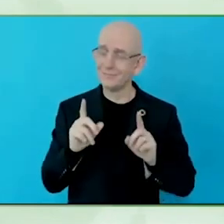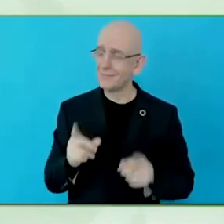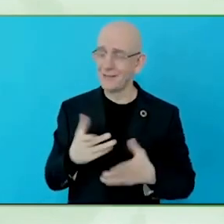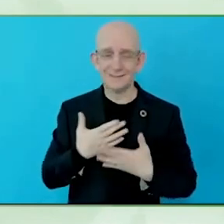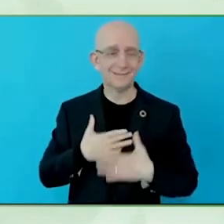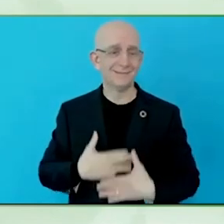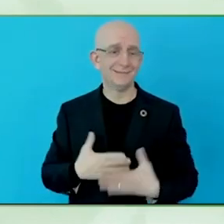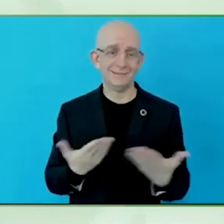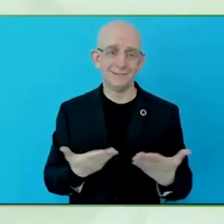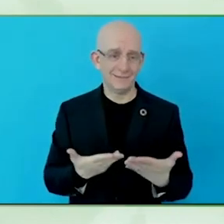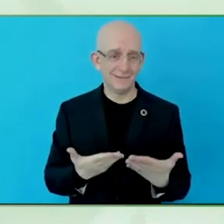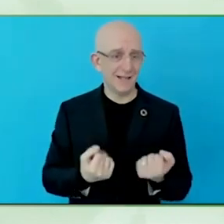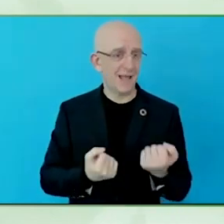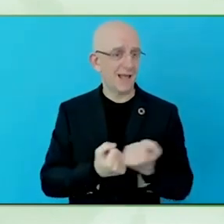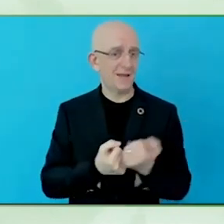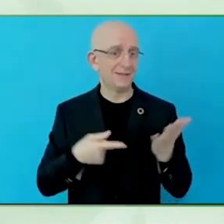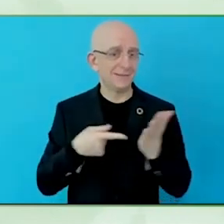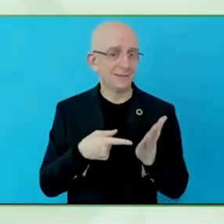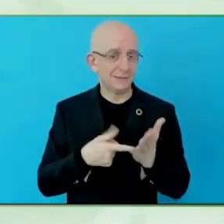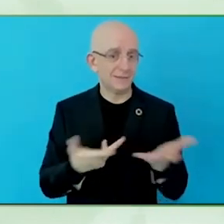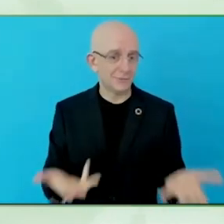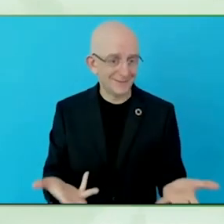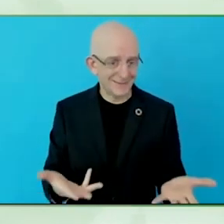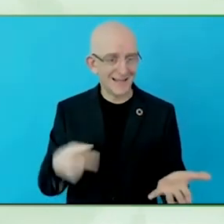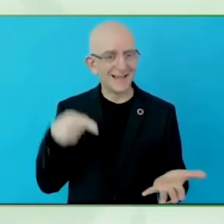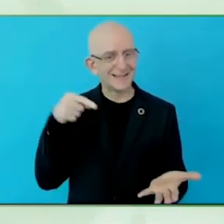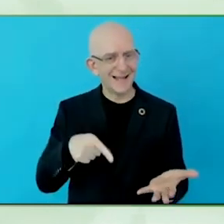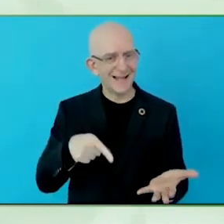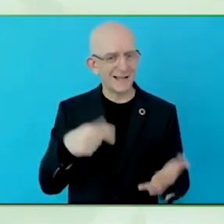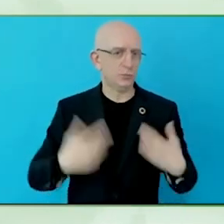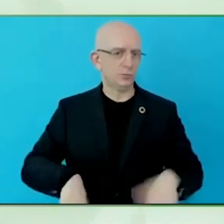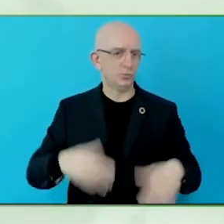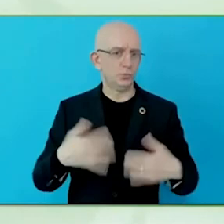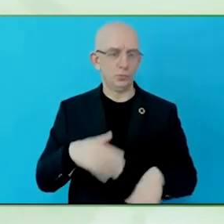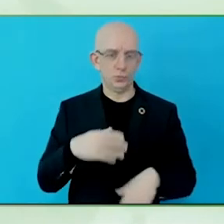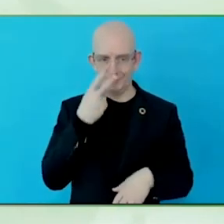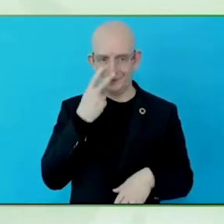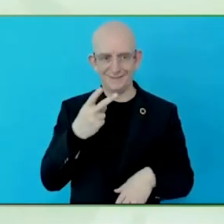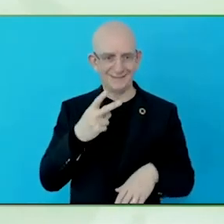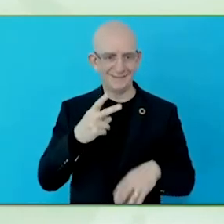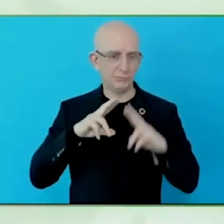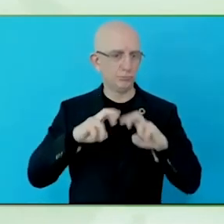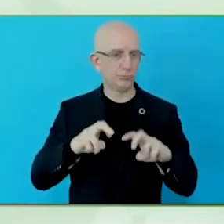are really broadly supported and agreed upon, because there have